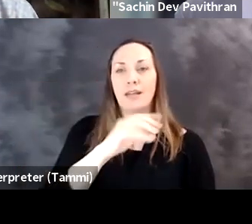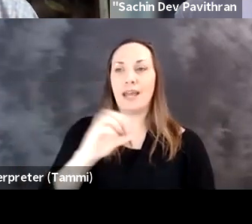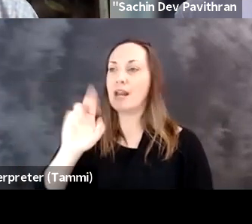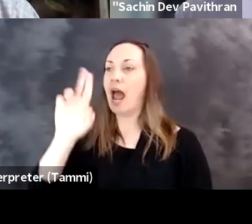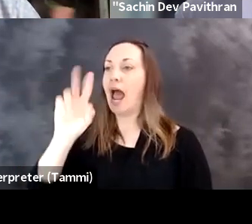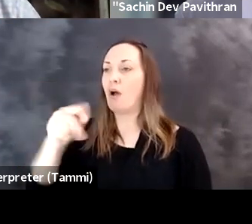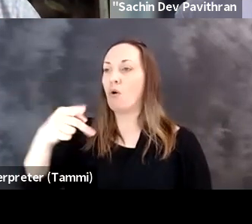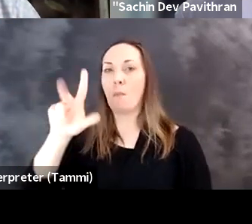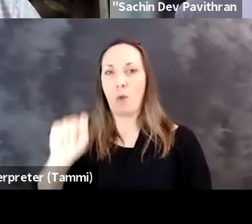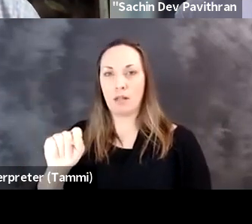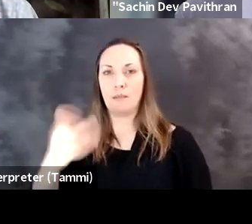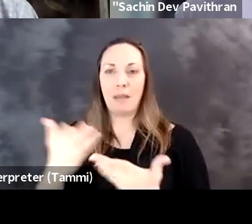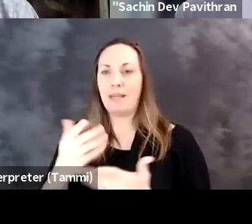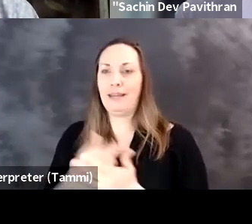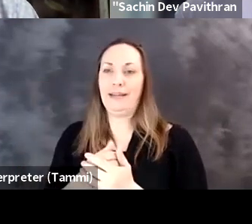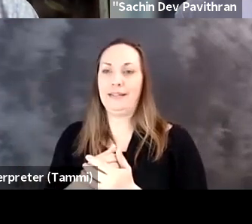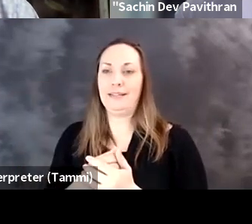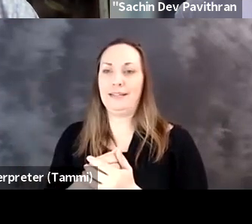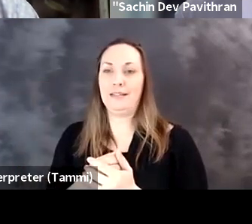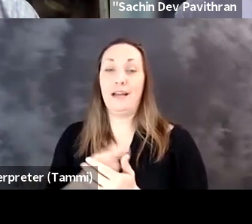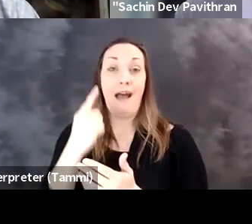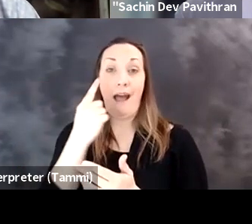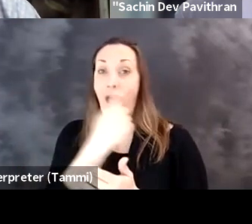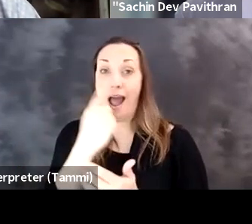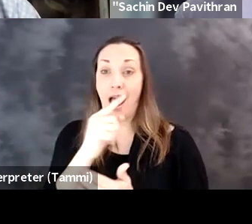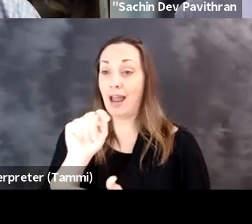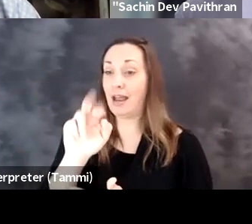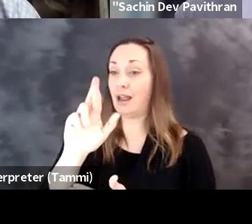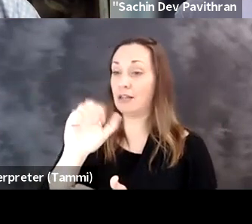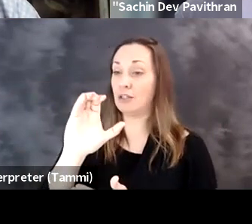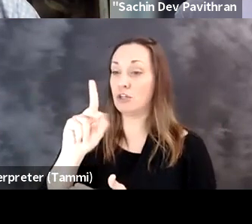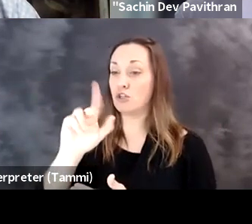the kinds of inputs and outputs, whether